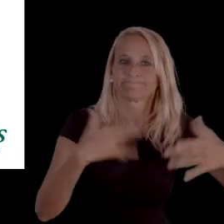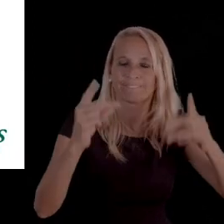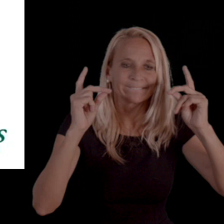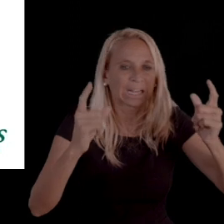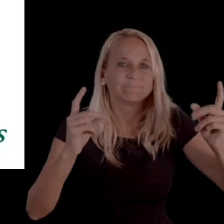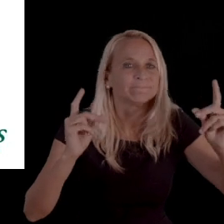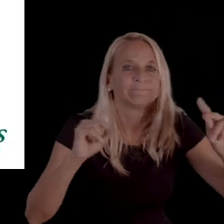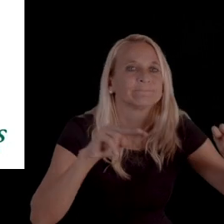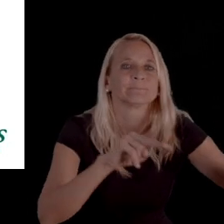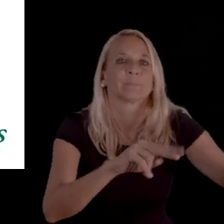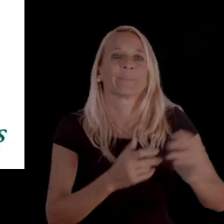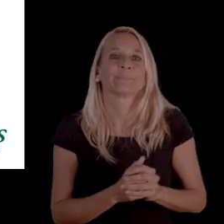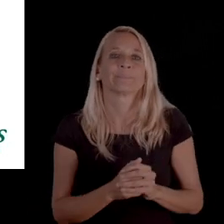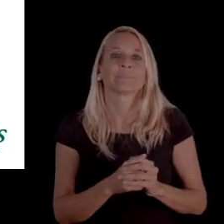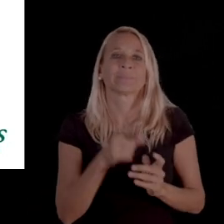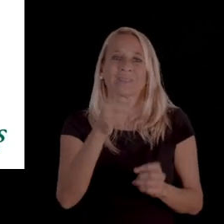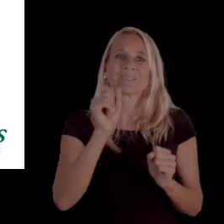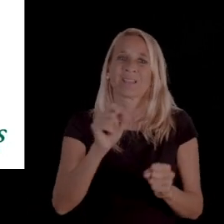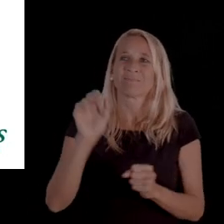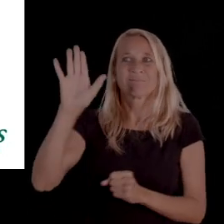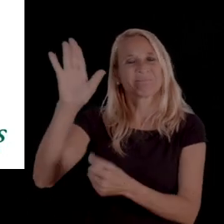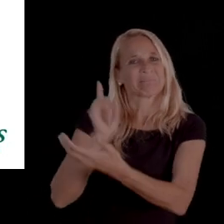so you do have an argument about reasonable promptness.